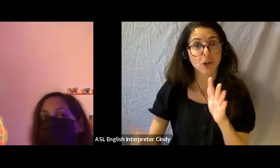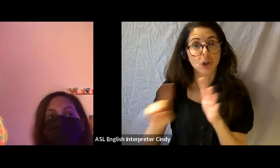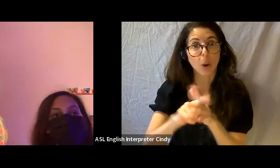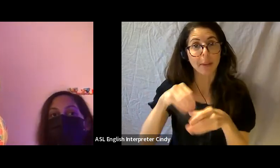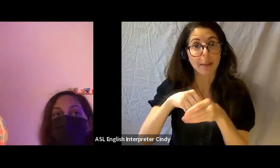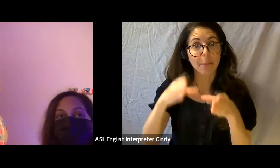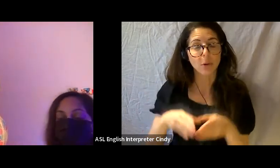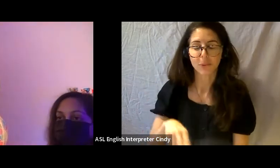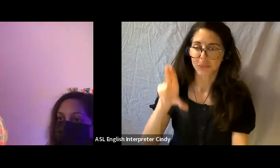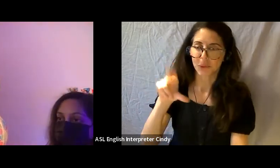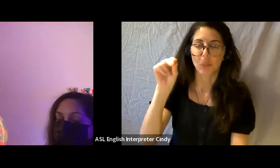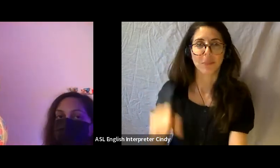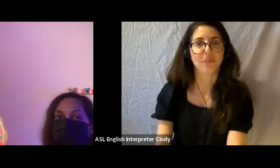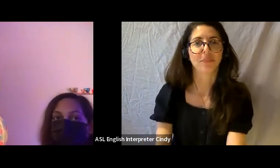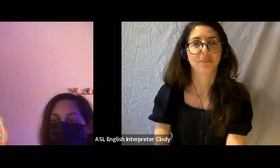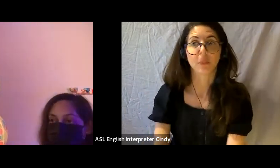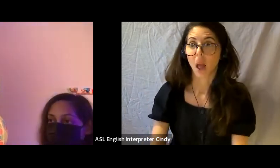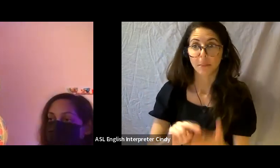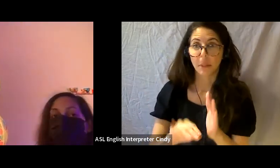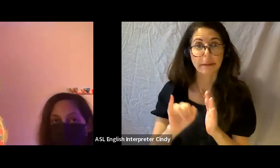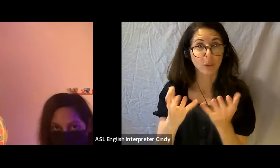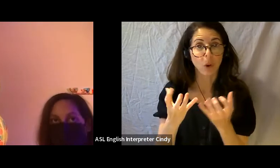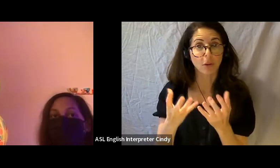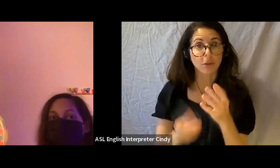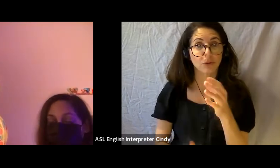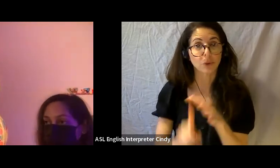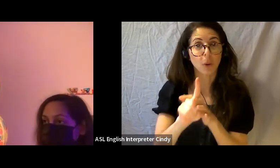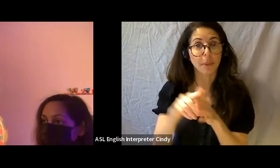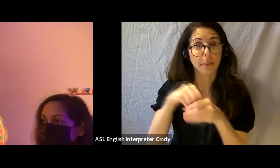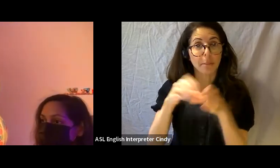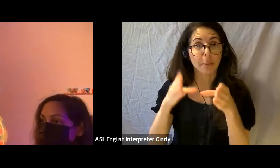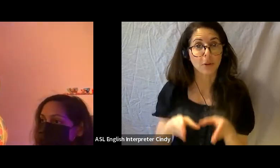only if you want to attend in person. Then we'll maybe try to figure that out